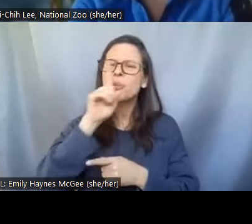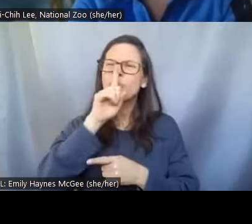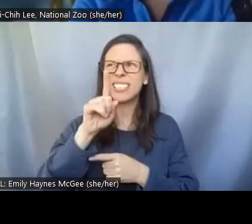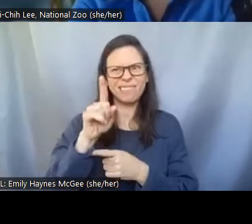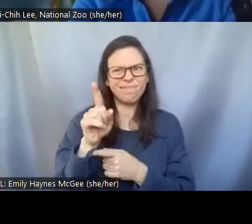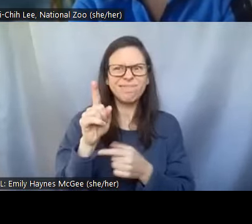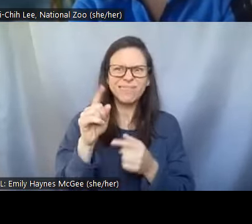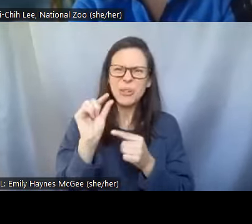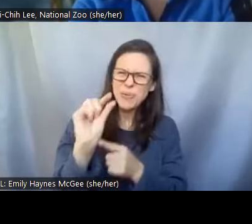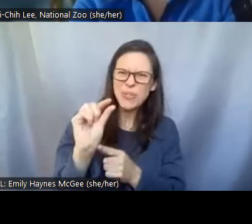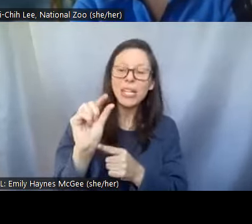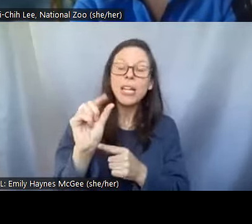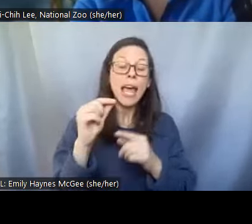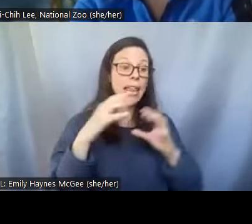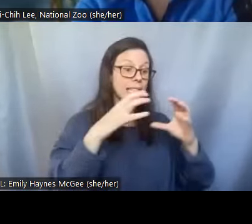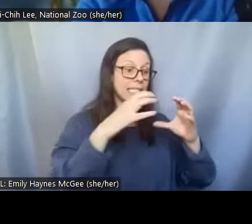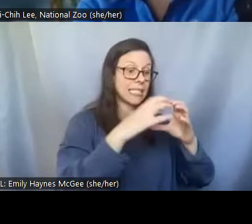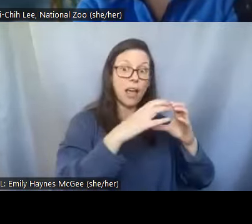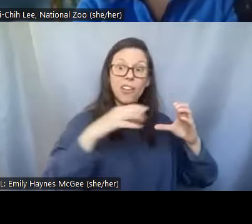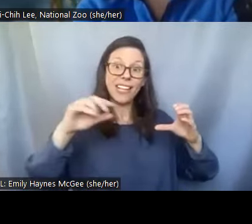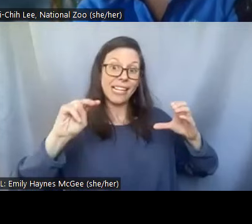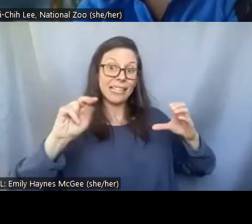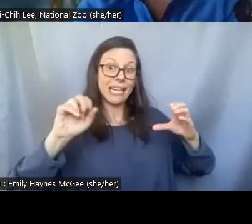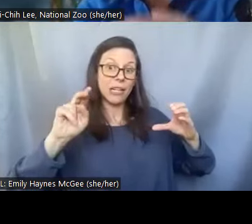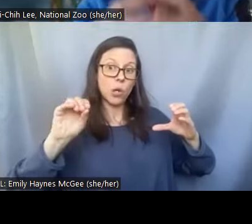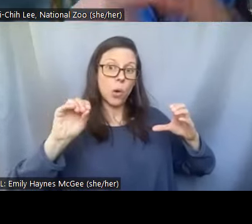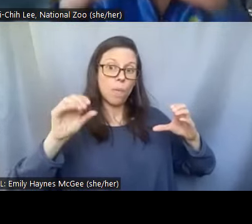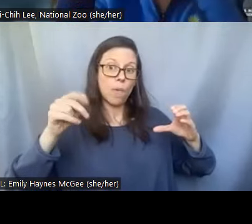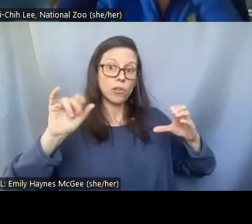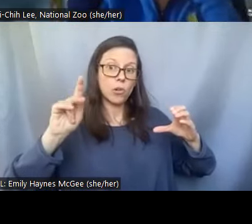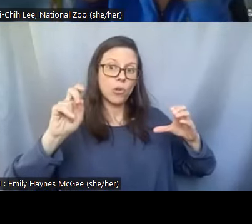So what we're doing is we make these nanoparticles into kind of like a bubble